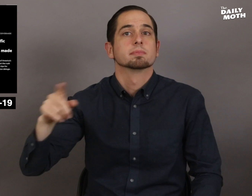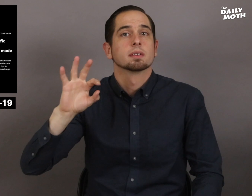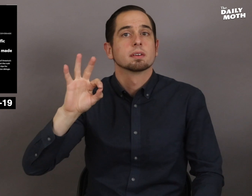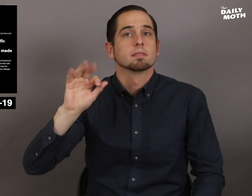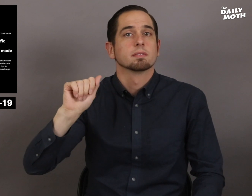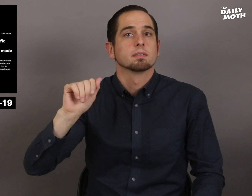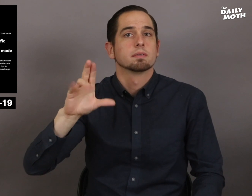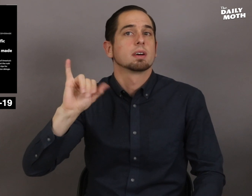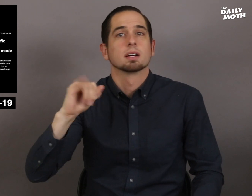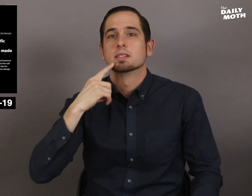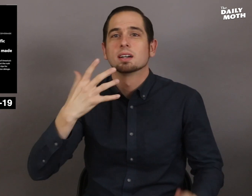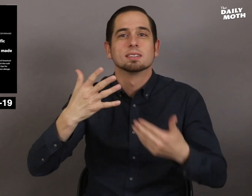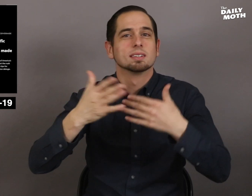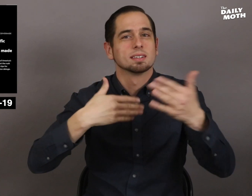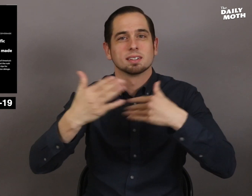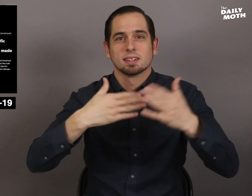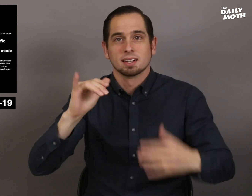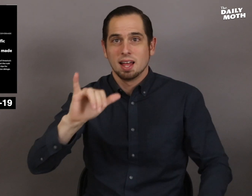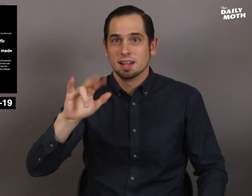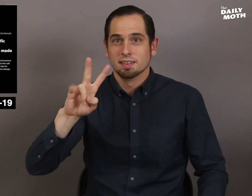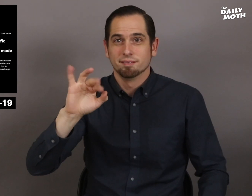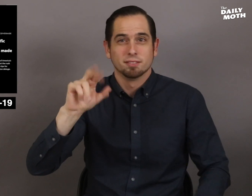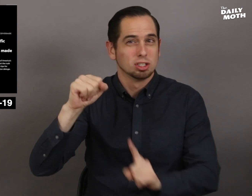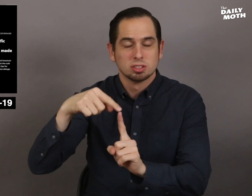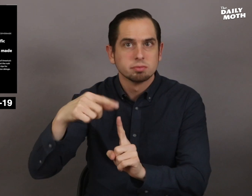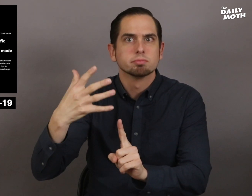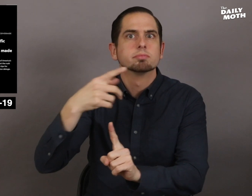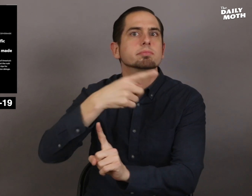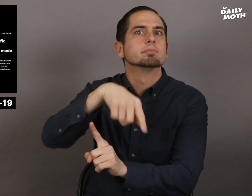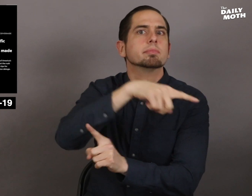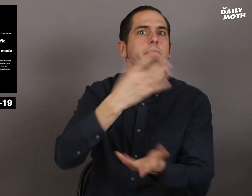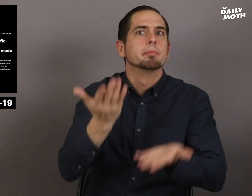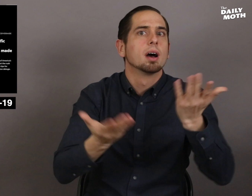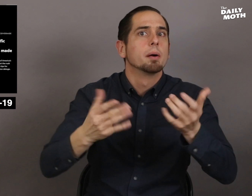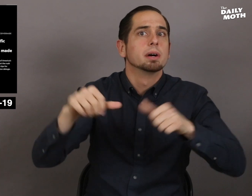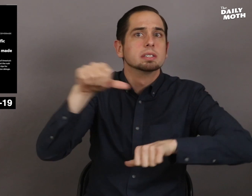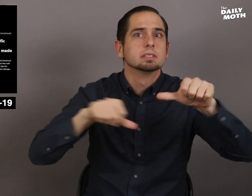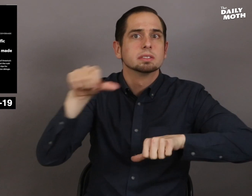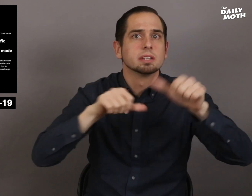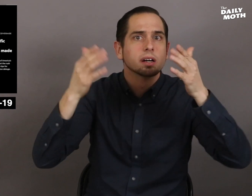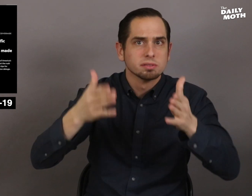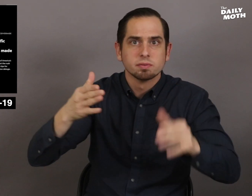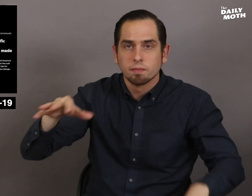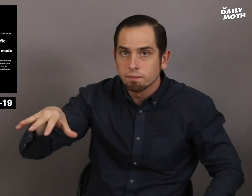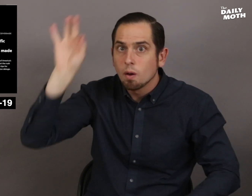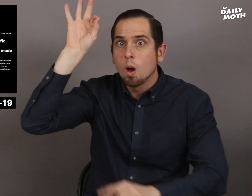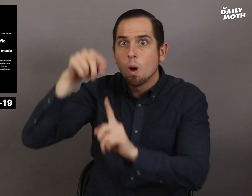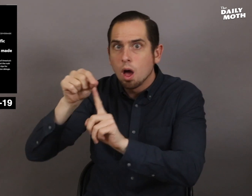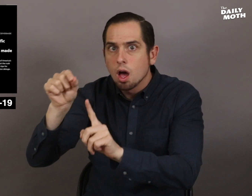He said even if the virus was found by scientists and